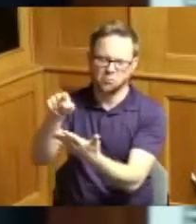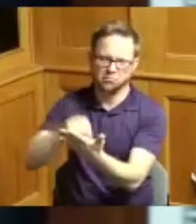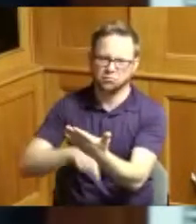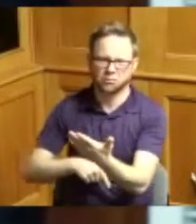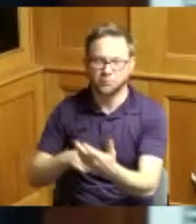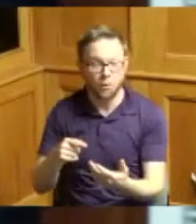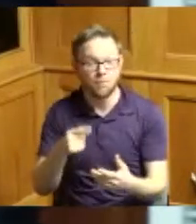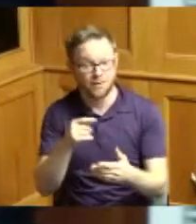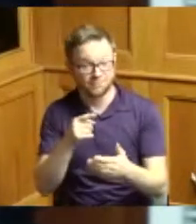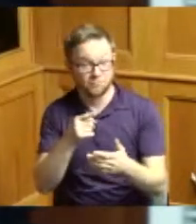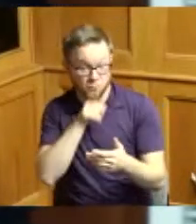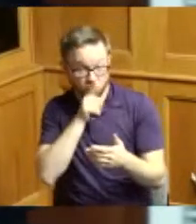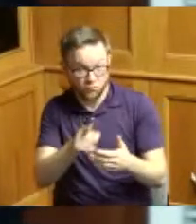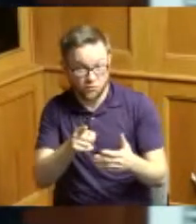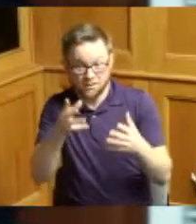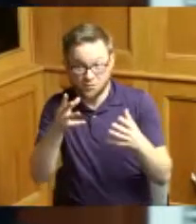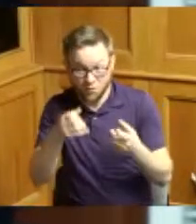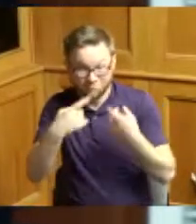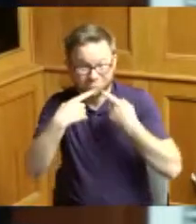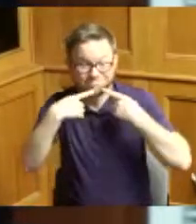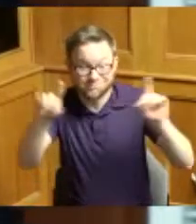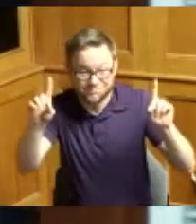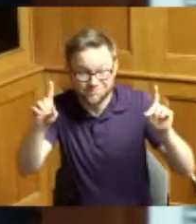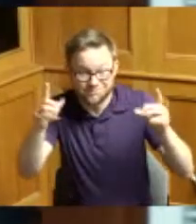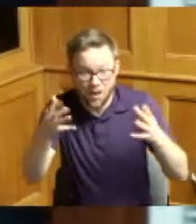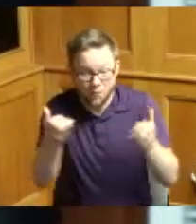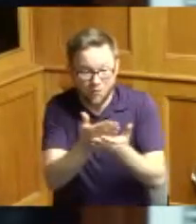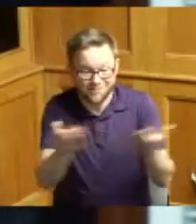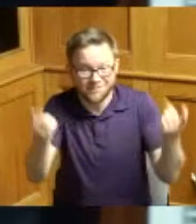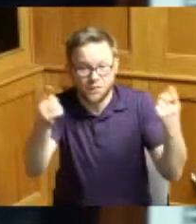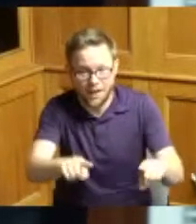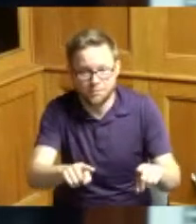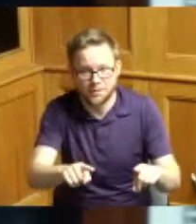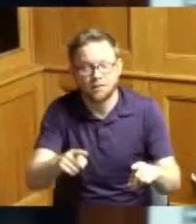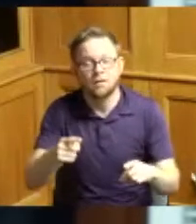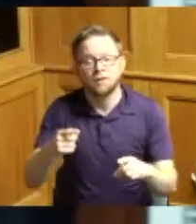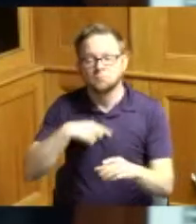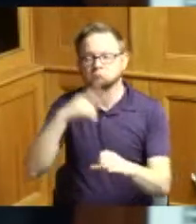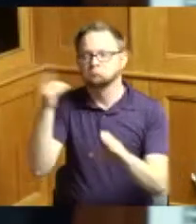at the end of the day so that when I go to sleep I know that at least one person that I've touched